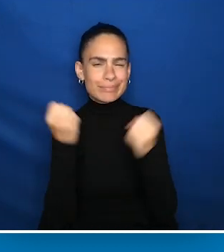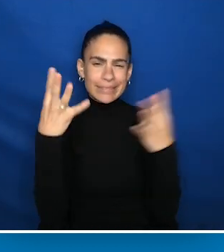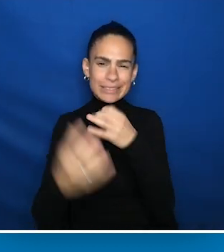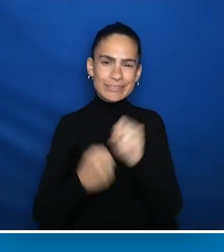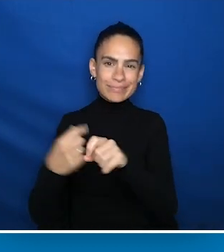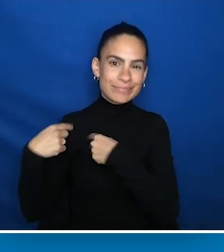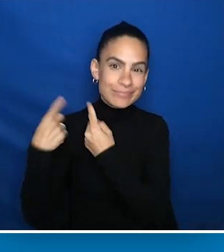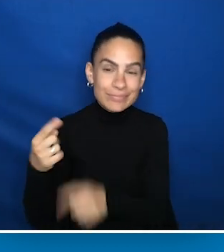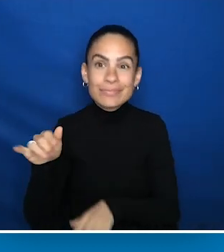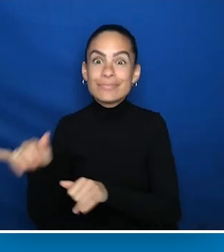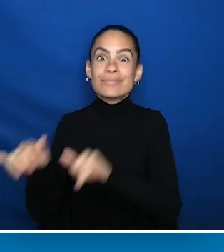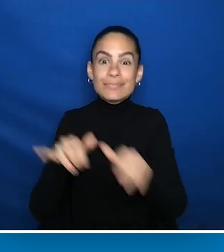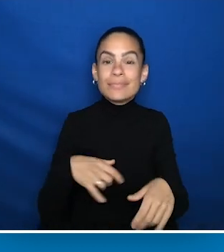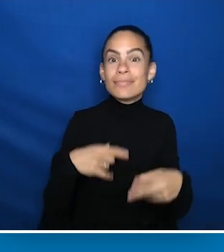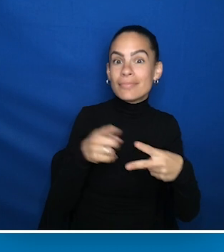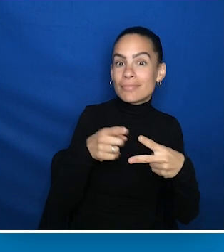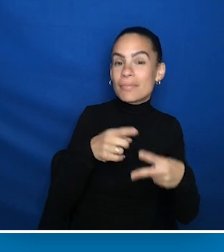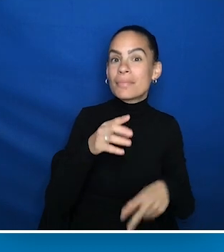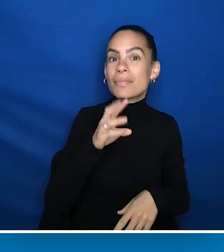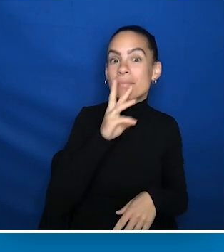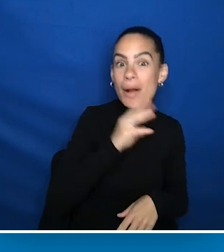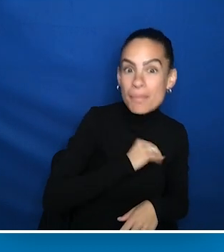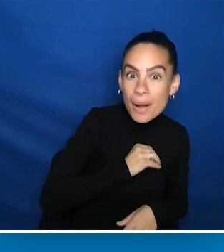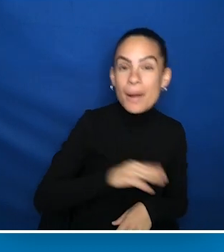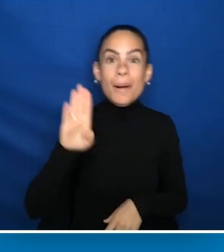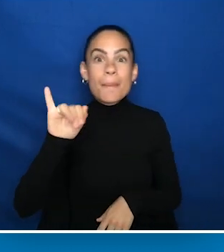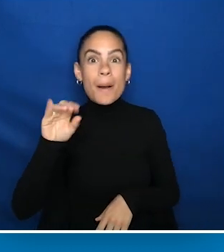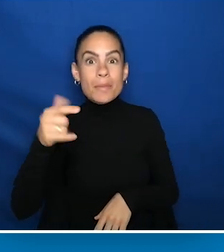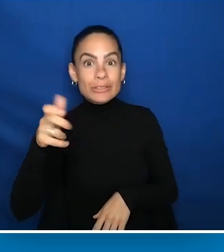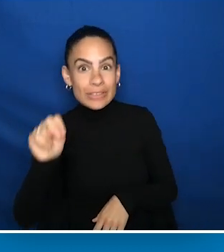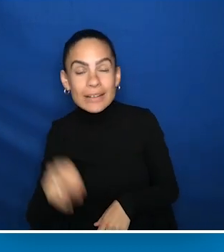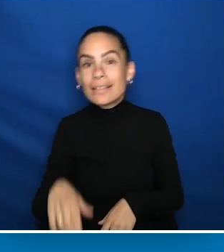So too have Walmart, Biogen and Airbnb at the Advocate Level.